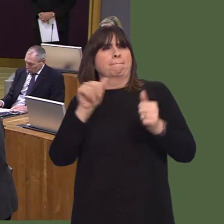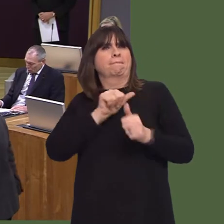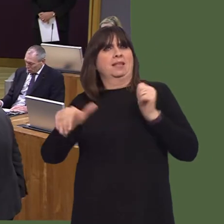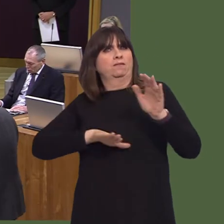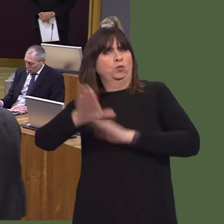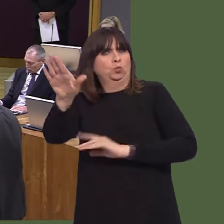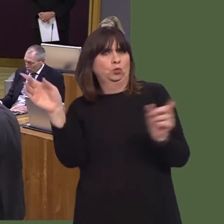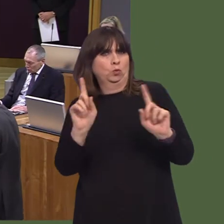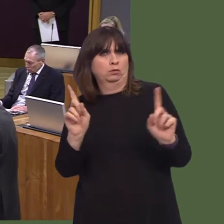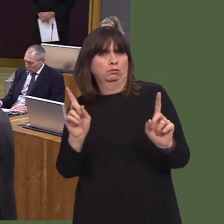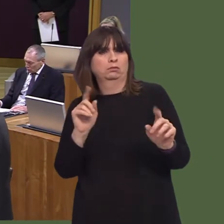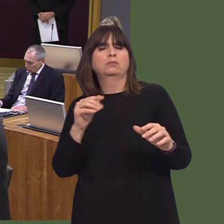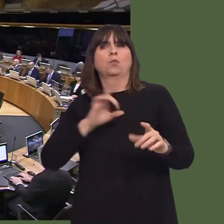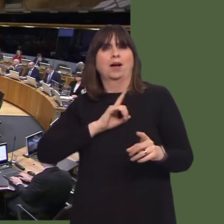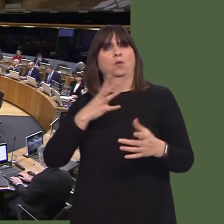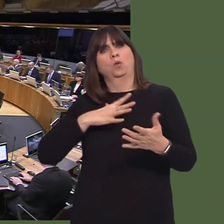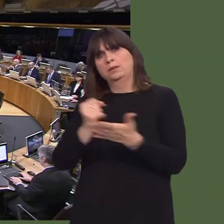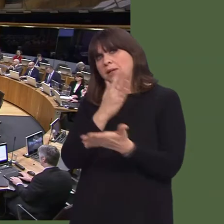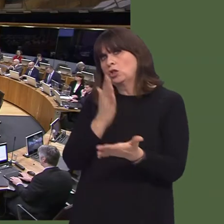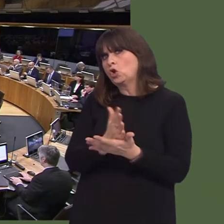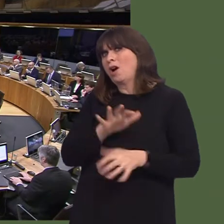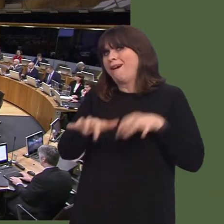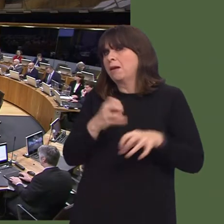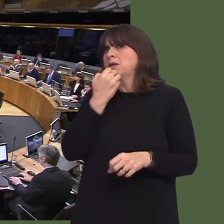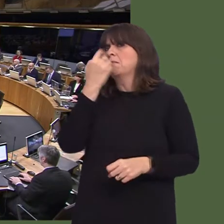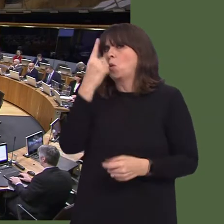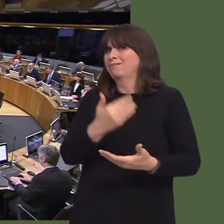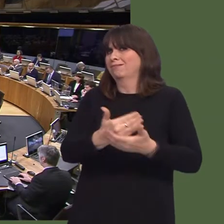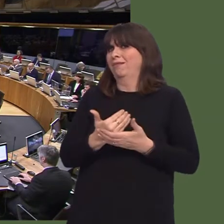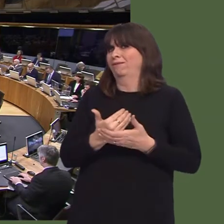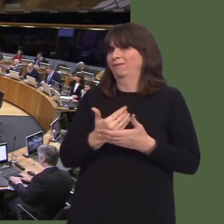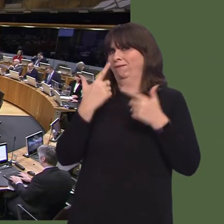to make sure that people have those skills that are required; a country where there's